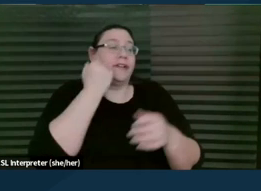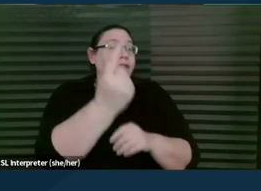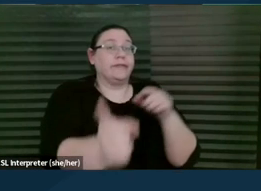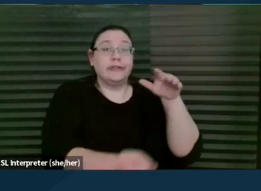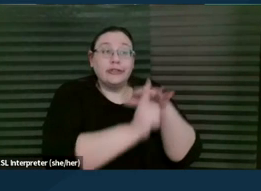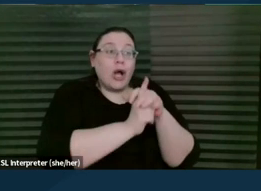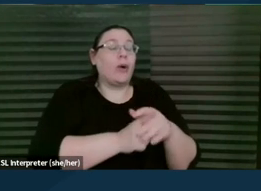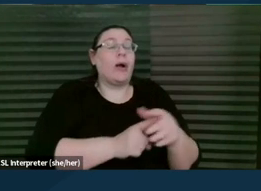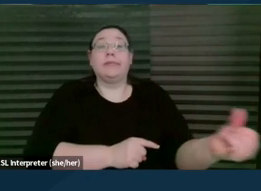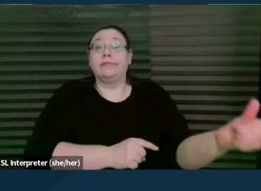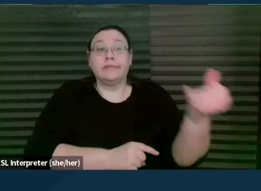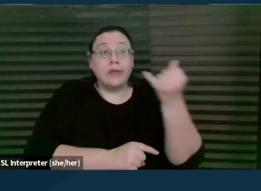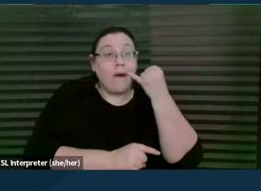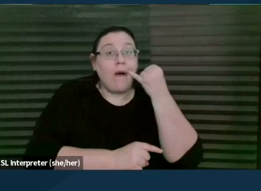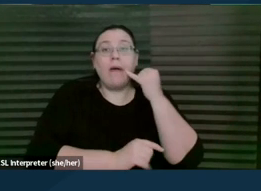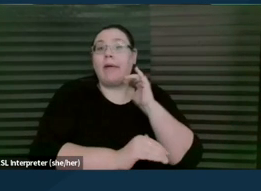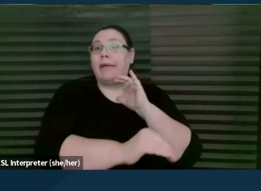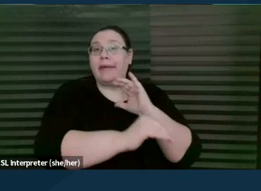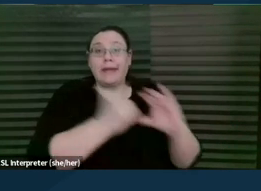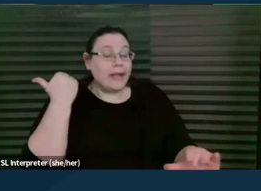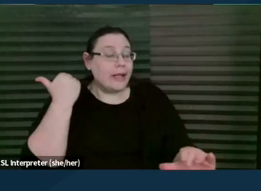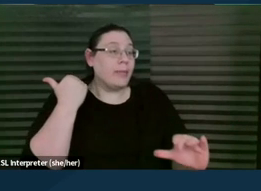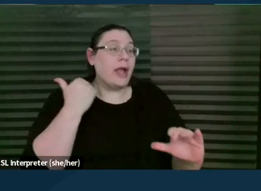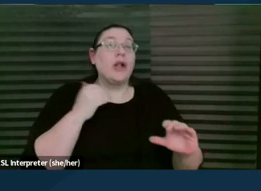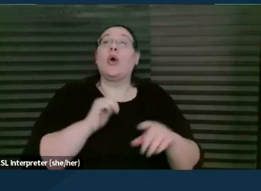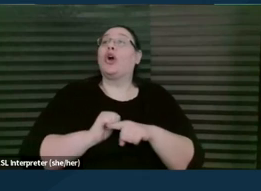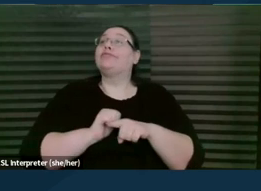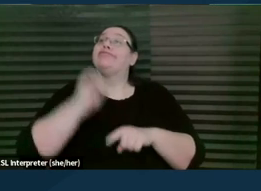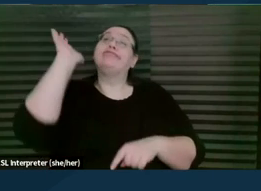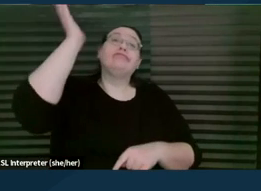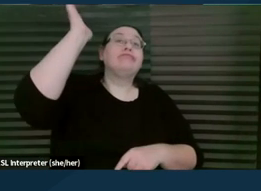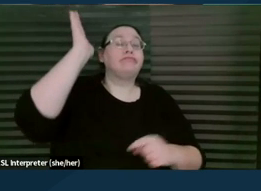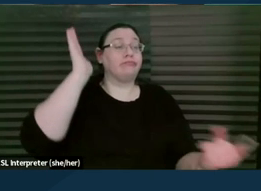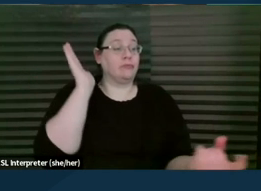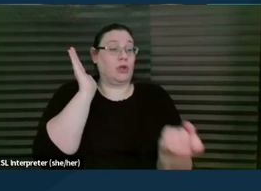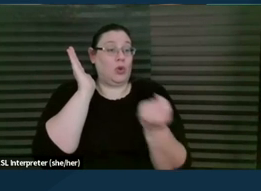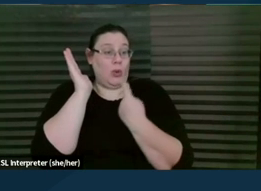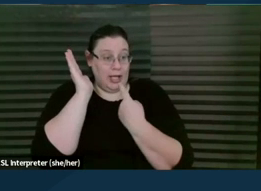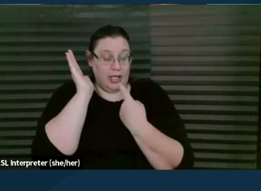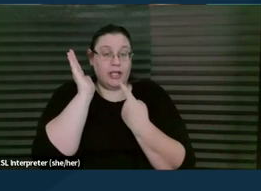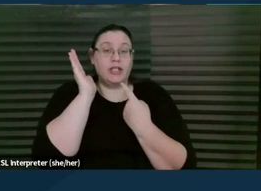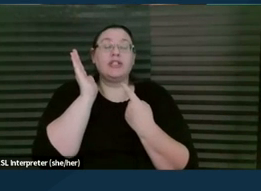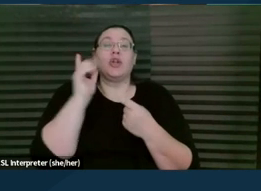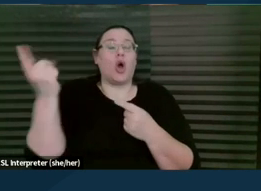they've emailed, or you're in a training and they give a question, that you're doing the disclaimer and we'll talk more about that.